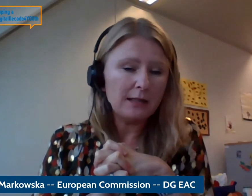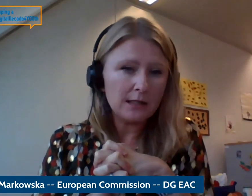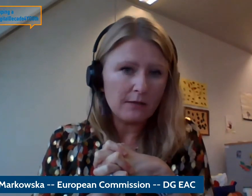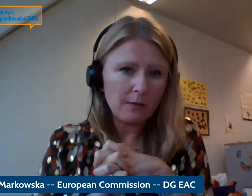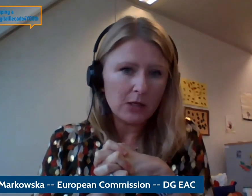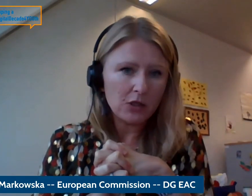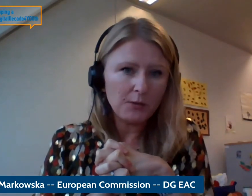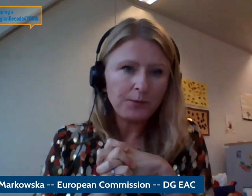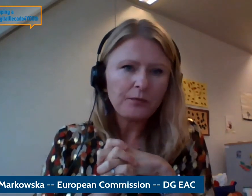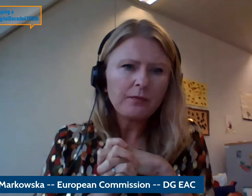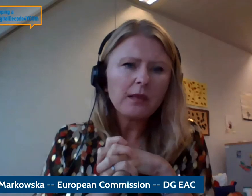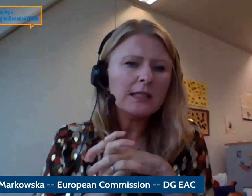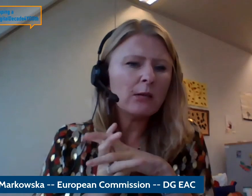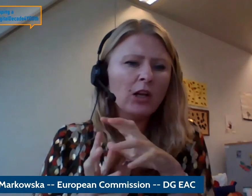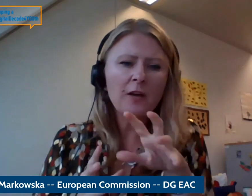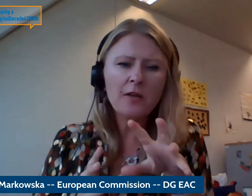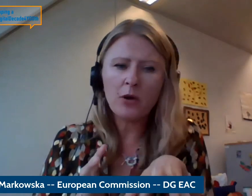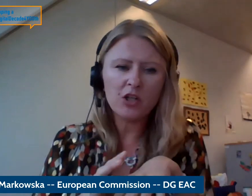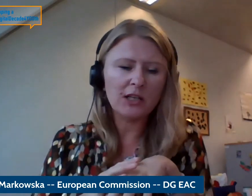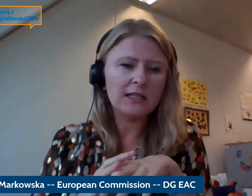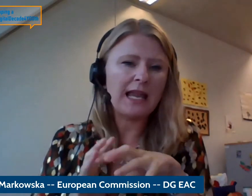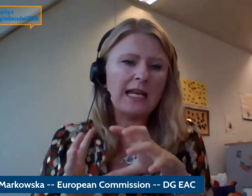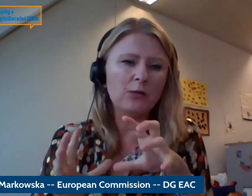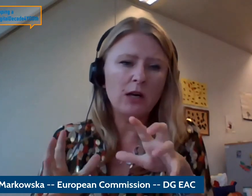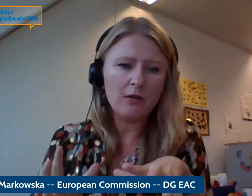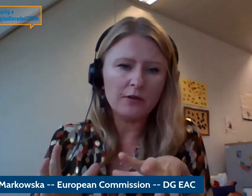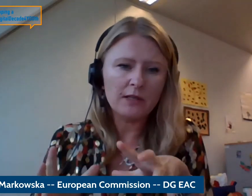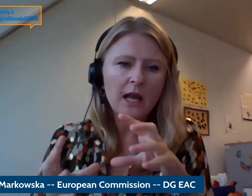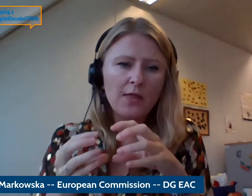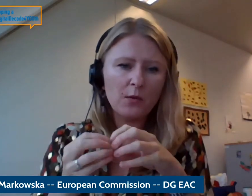literacy and disinformation and so a lot of project annual confirms the